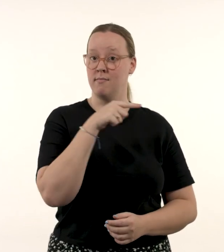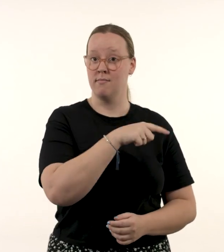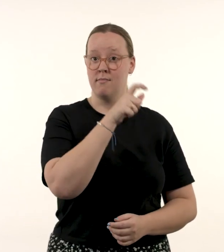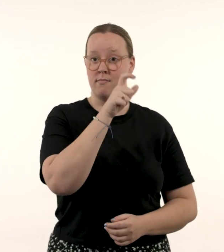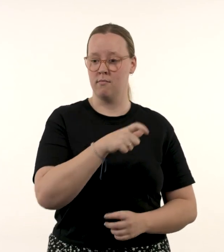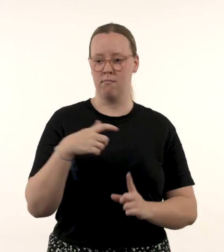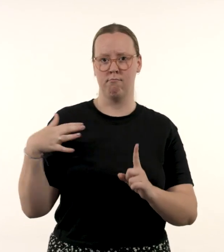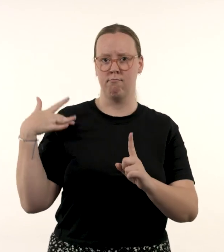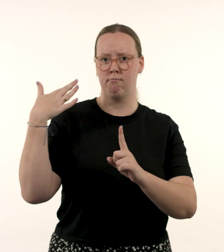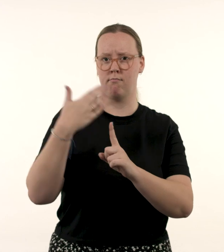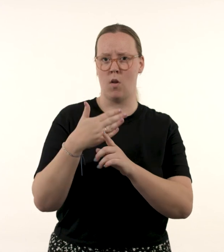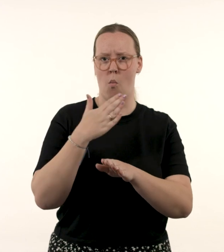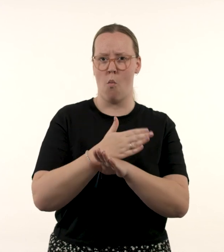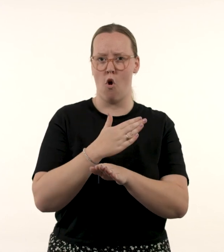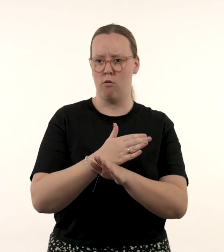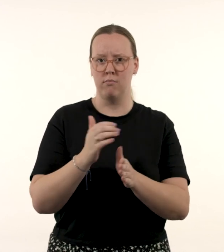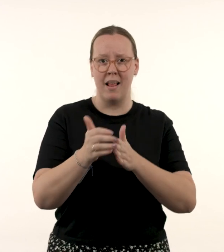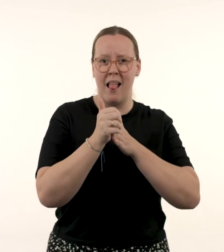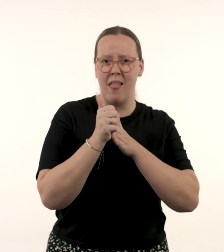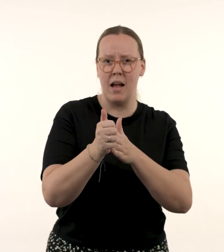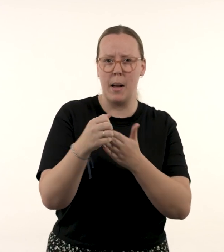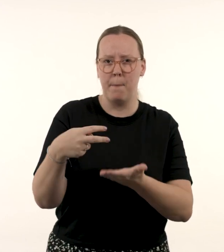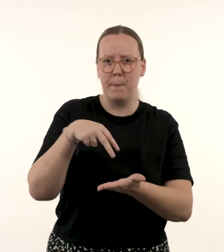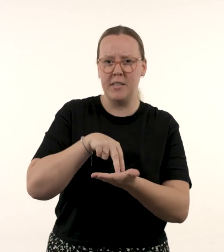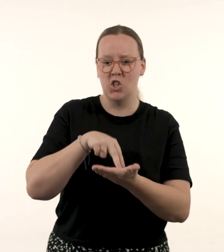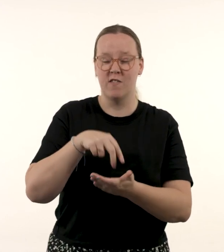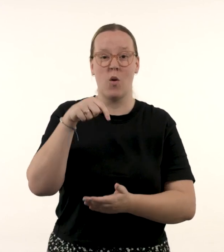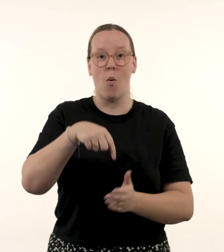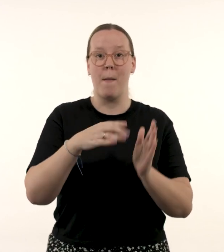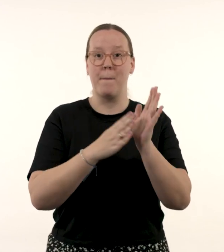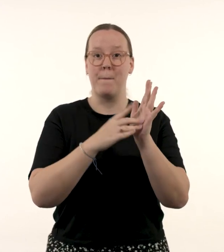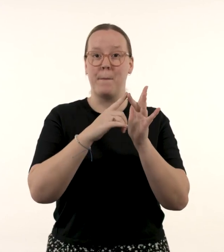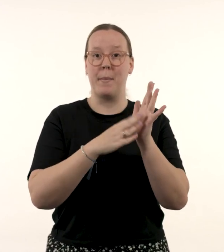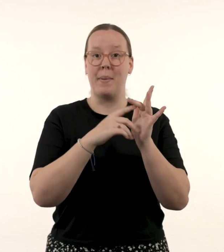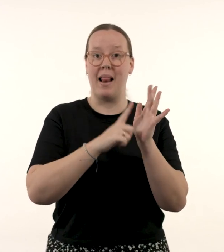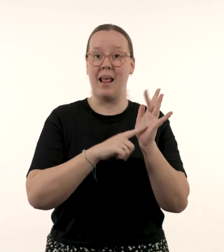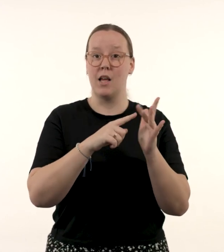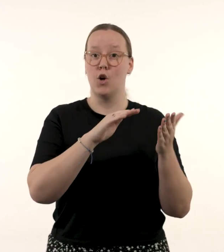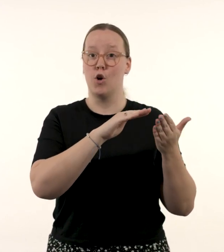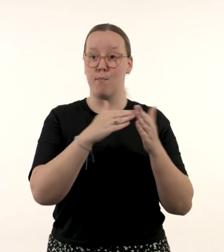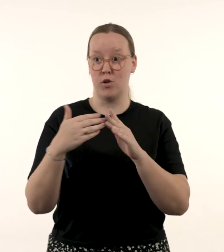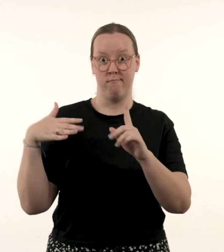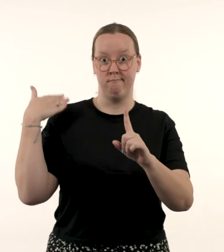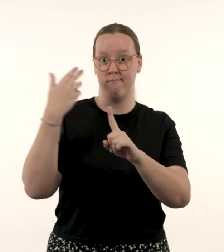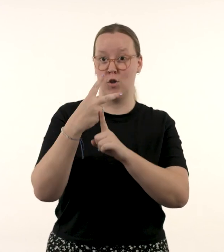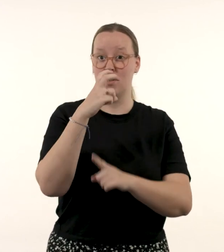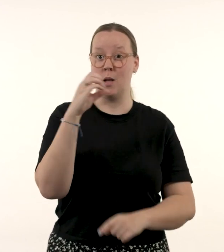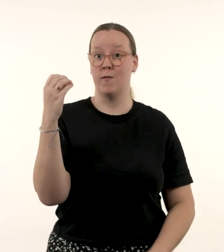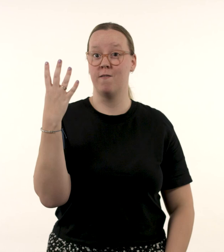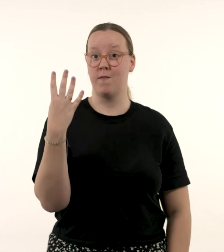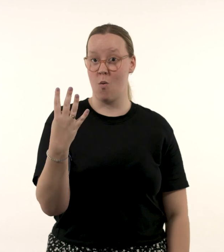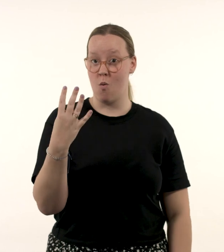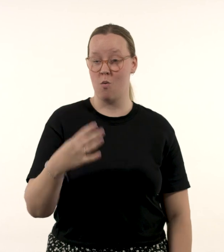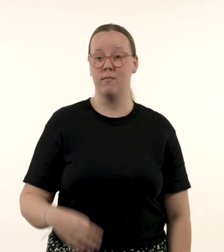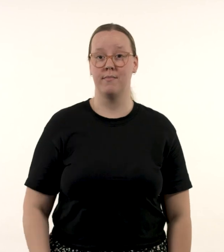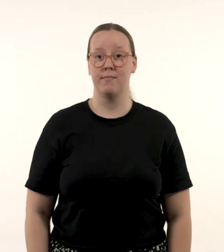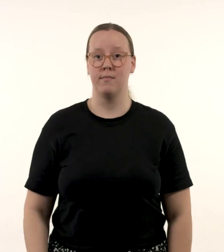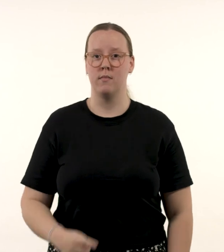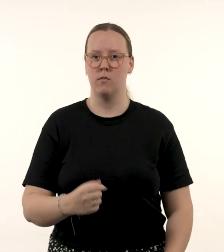Pumani has held leadership positions in the Mimili community since 2004 and